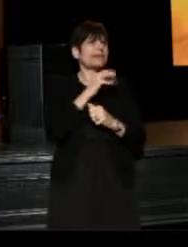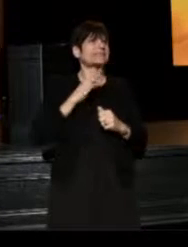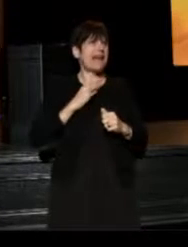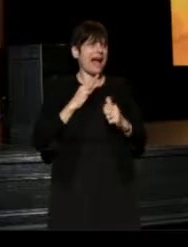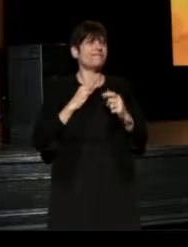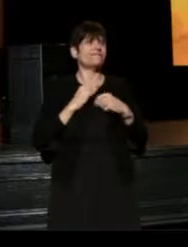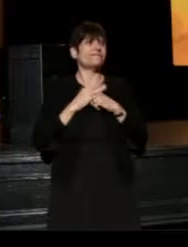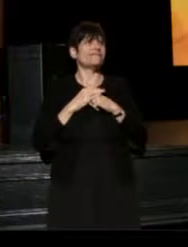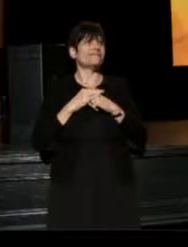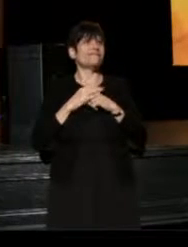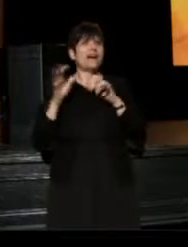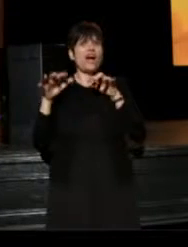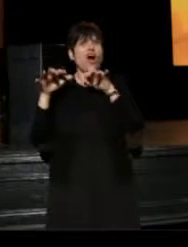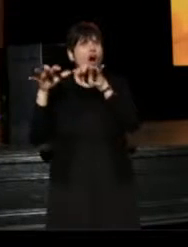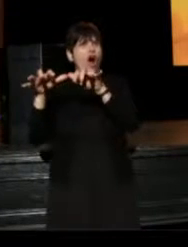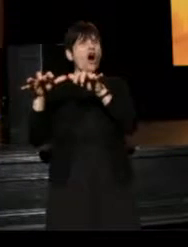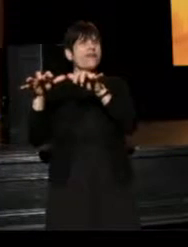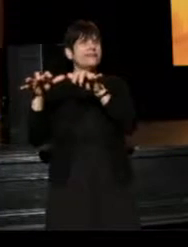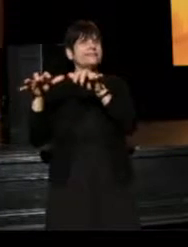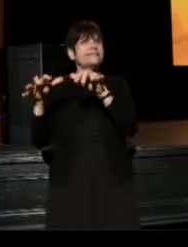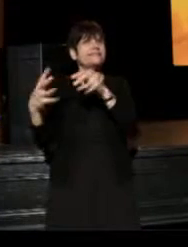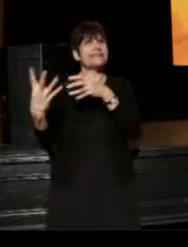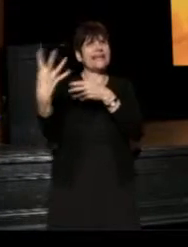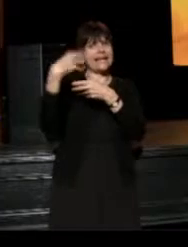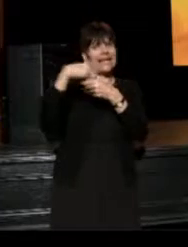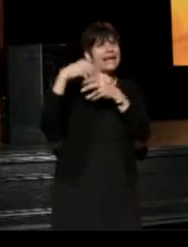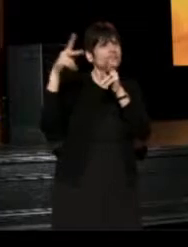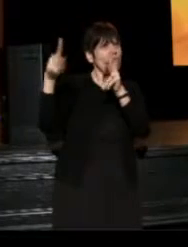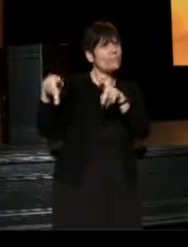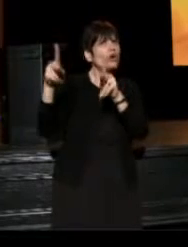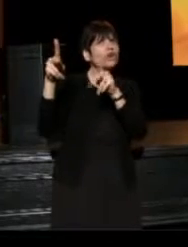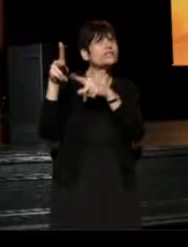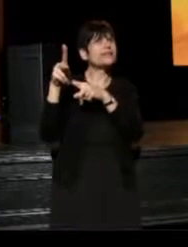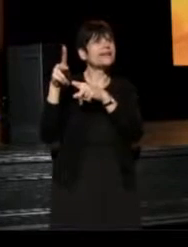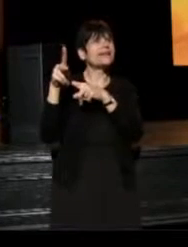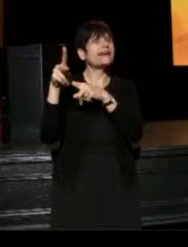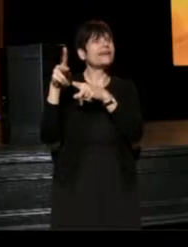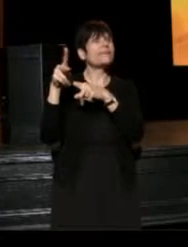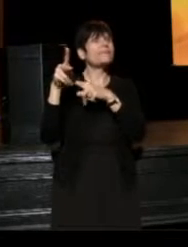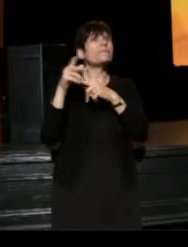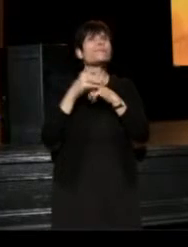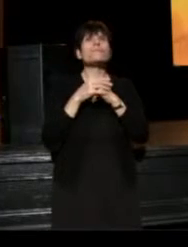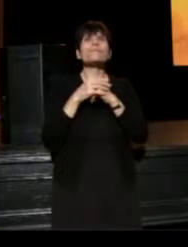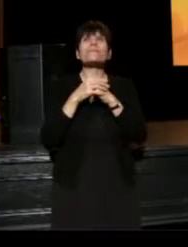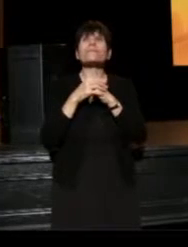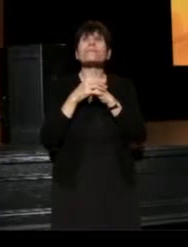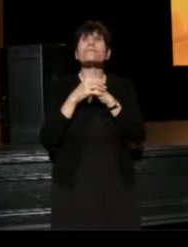I have an audience engagement person, Ellen, who is phenomenal,